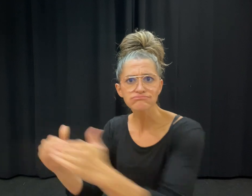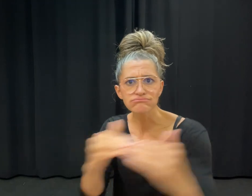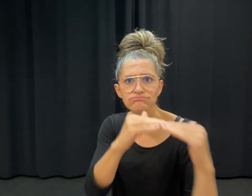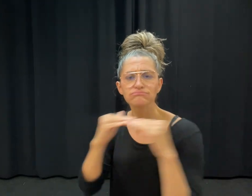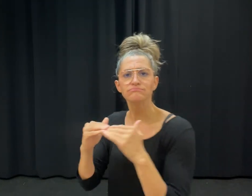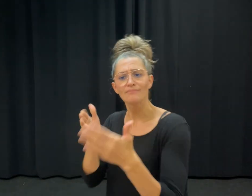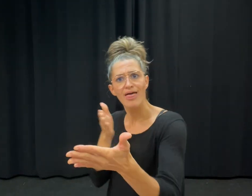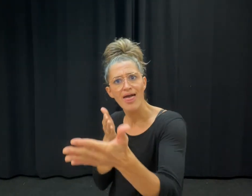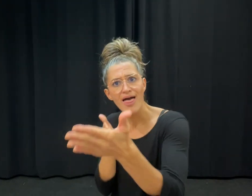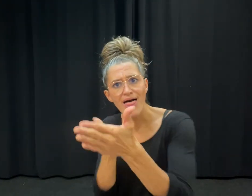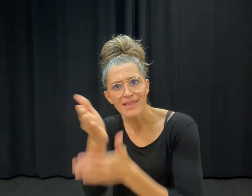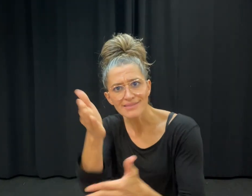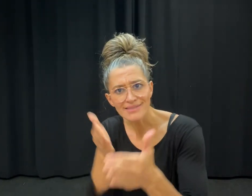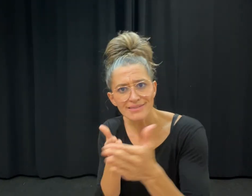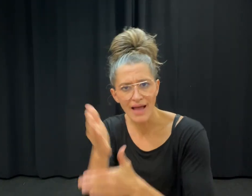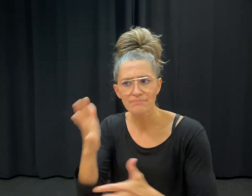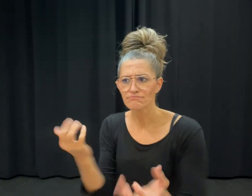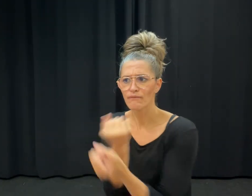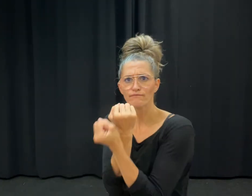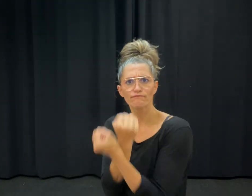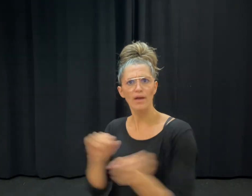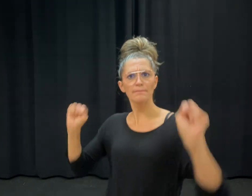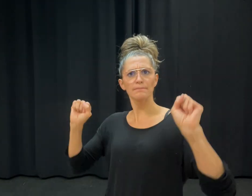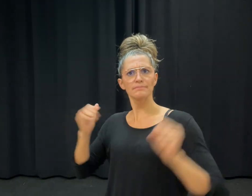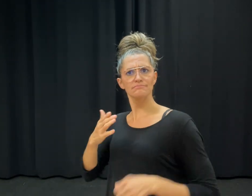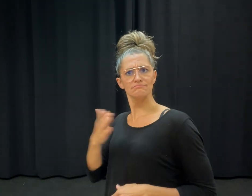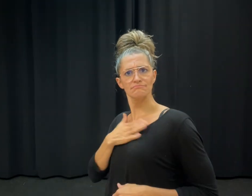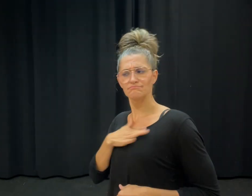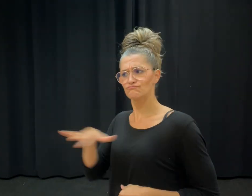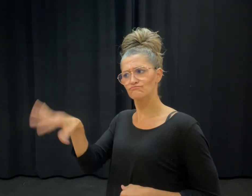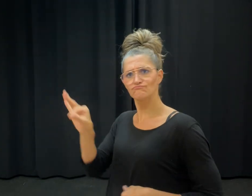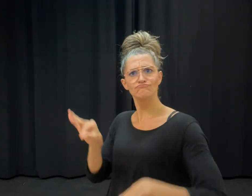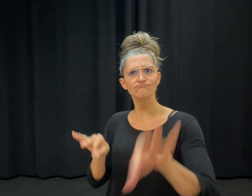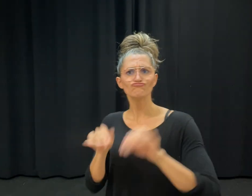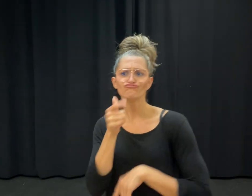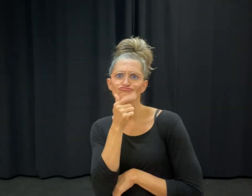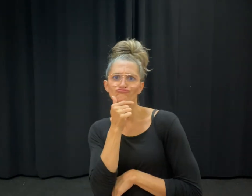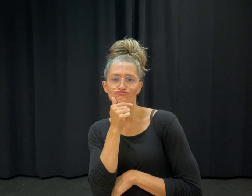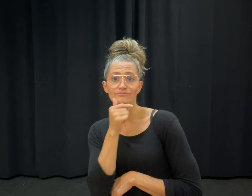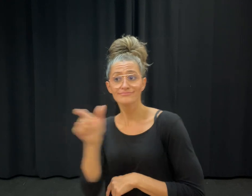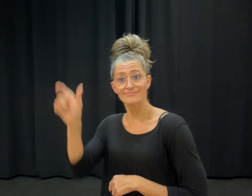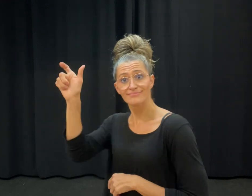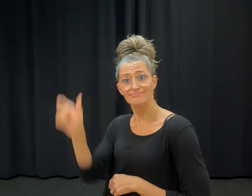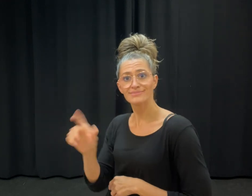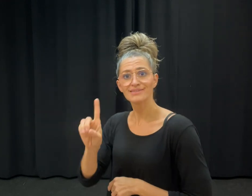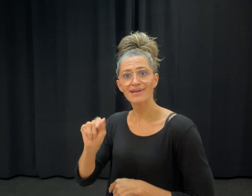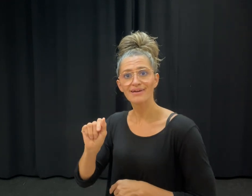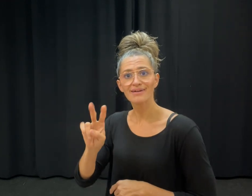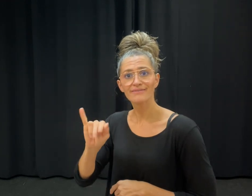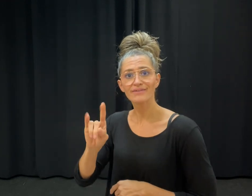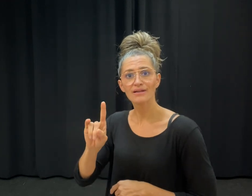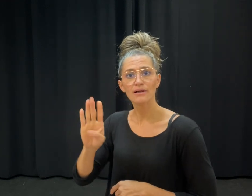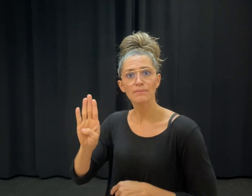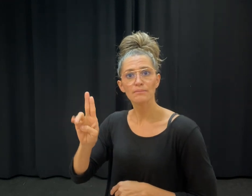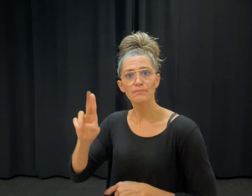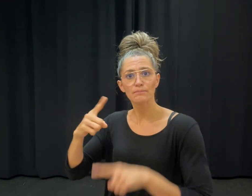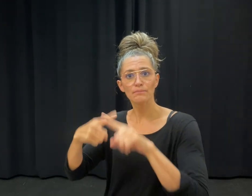Access and Freedom of choice. David Buxton is the current